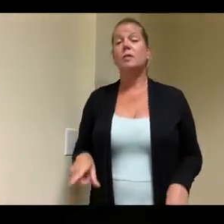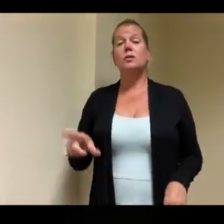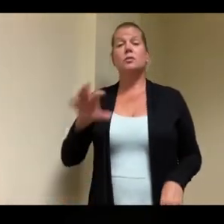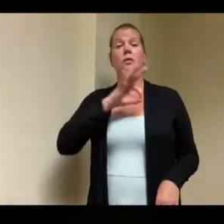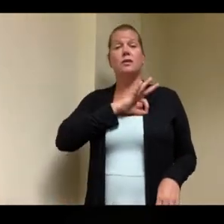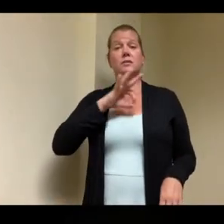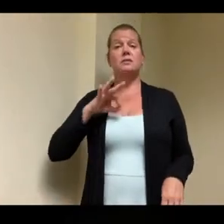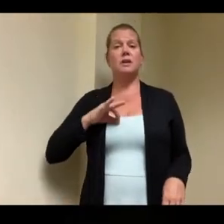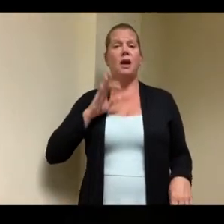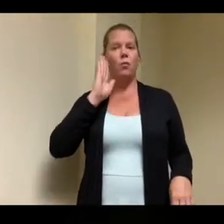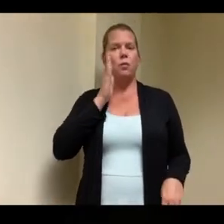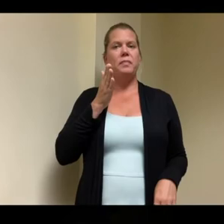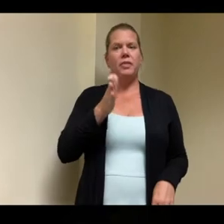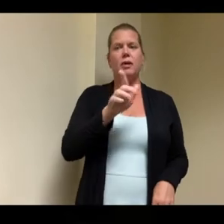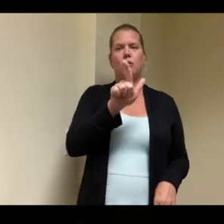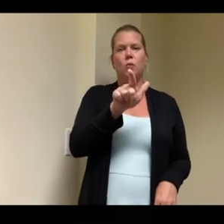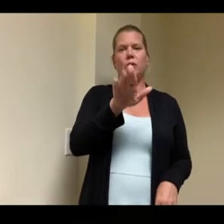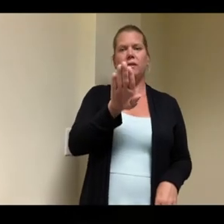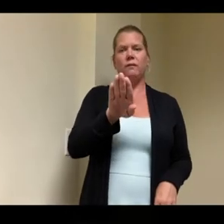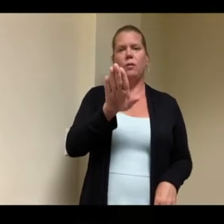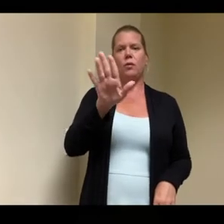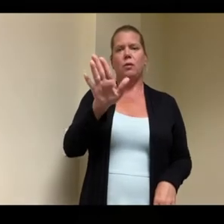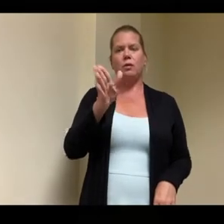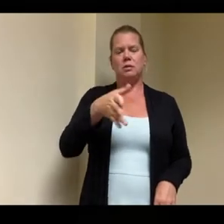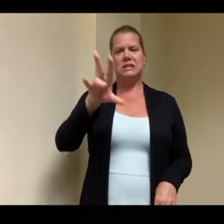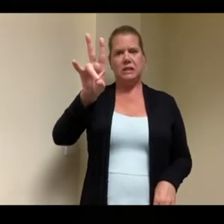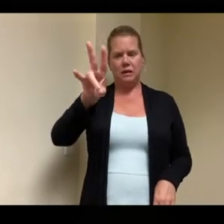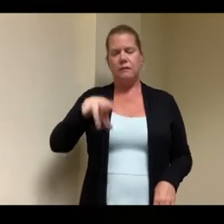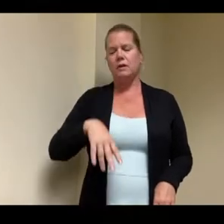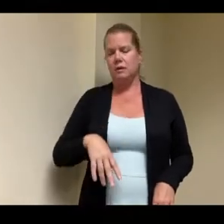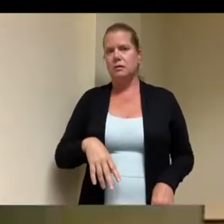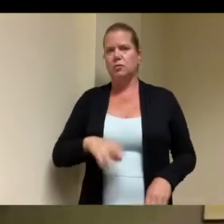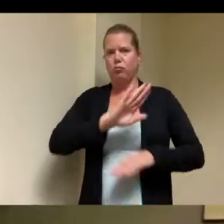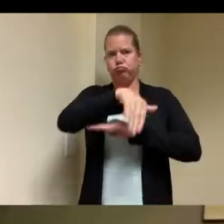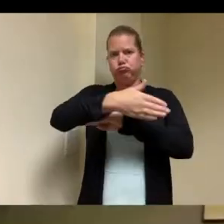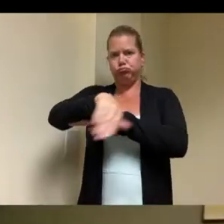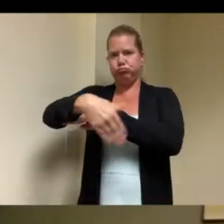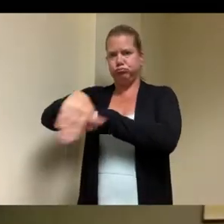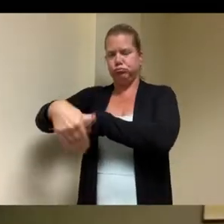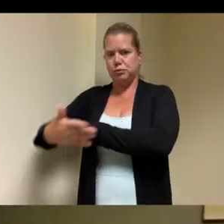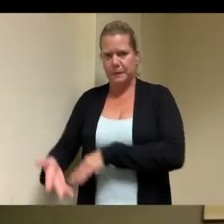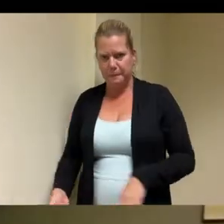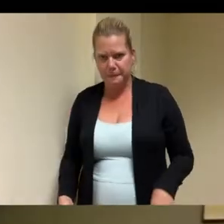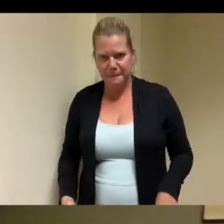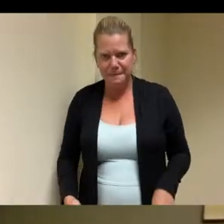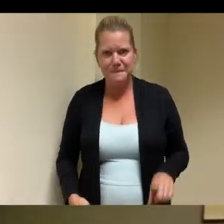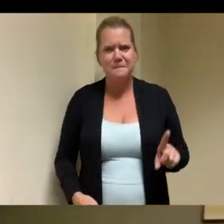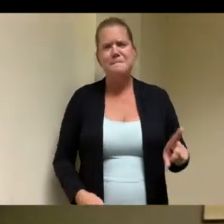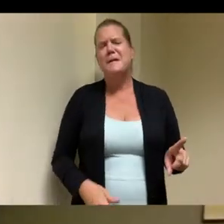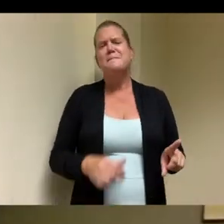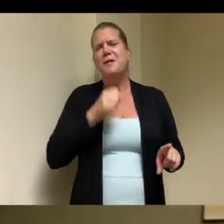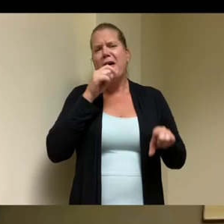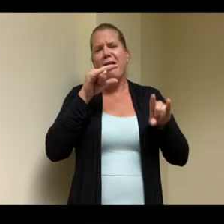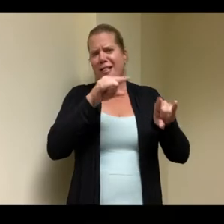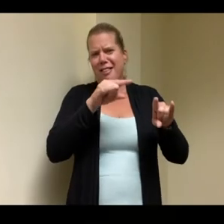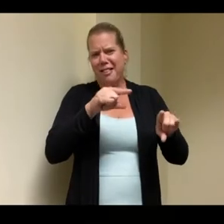clients are who the residents are but you won't hear a peep you know what i'm saying it's olivia it's going to be sort of a quiet house